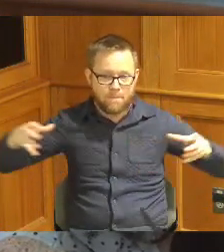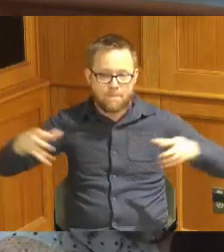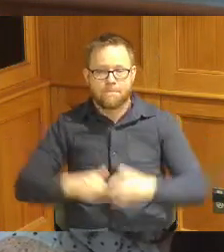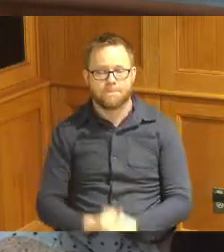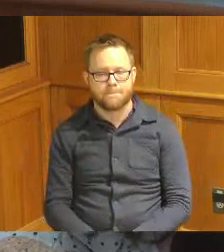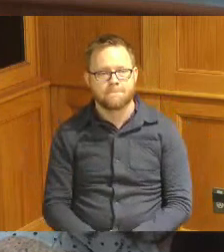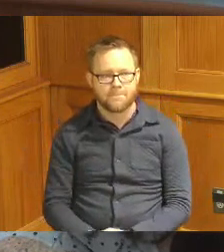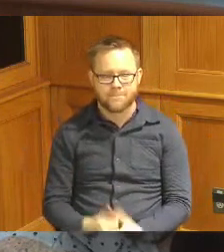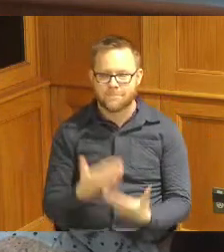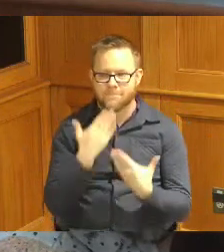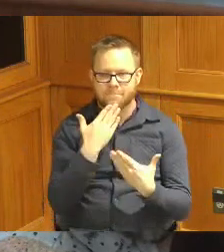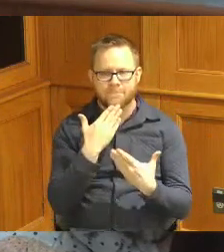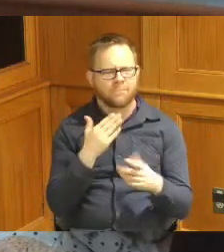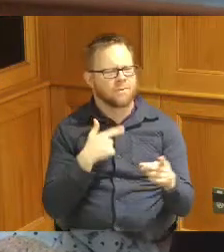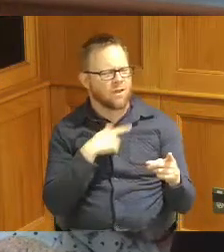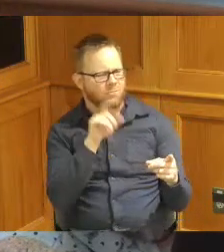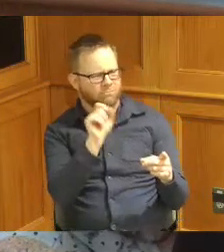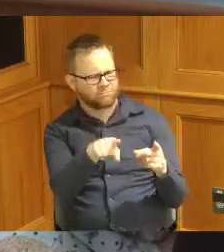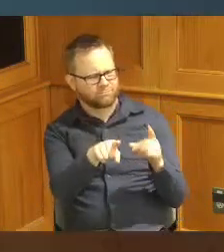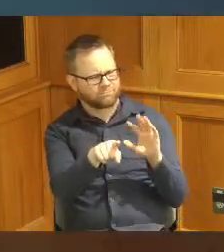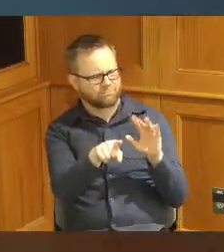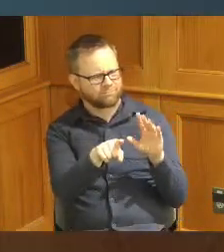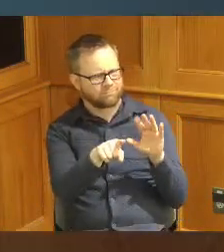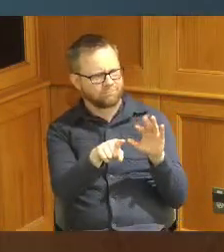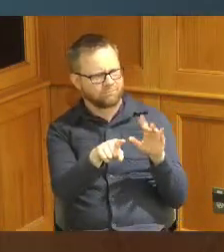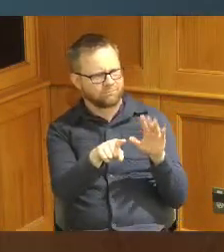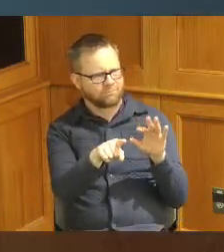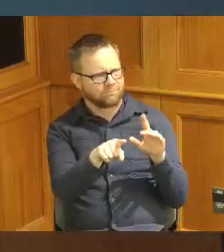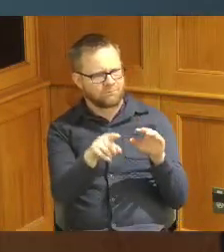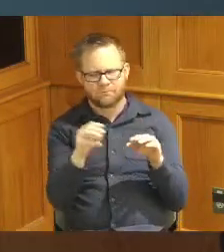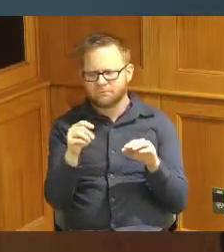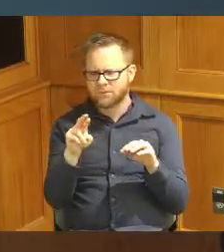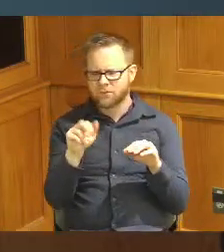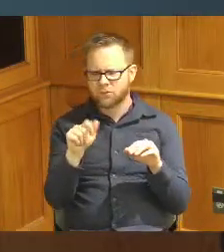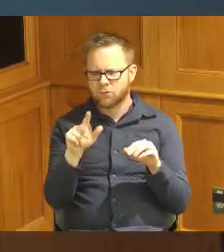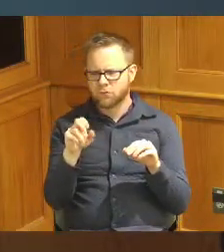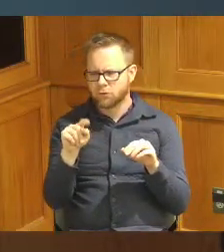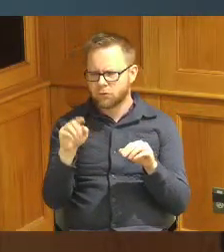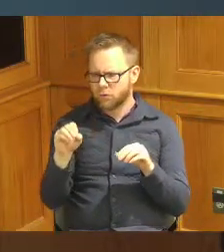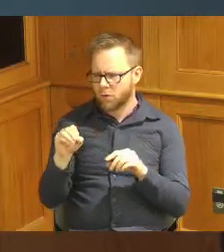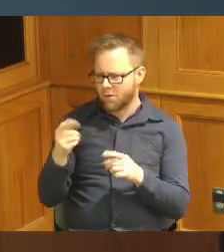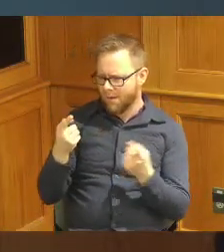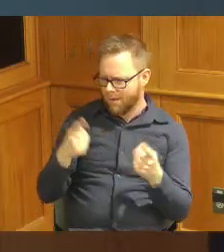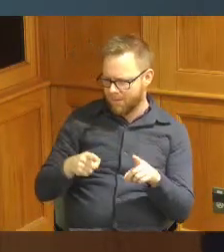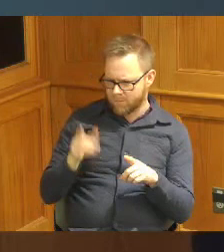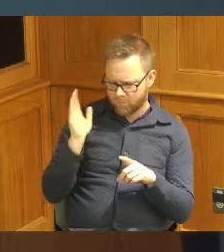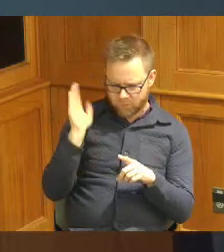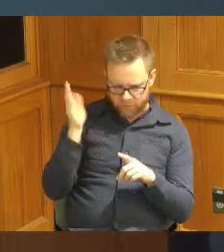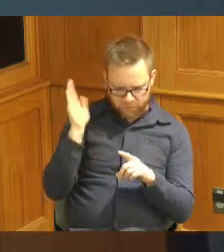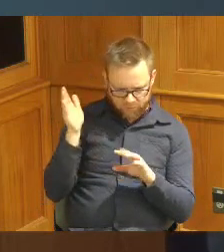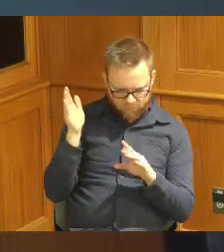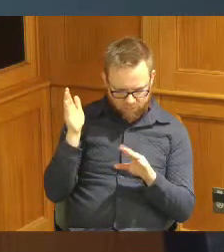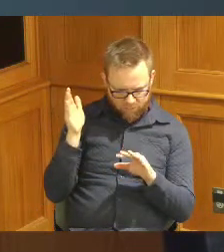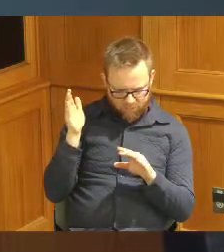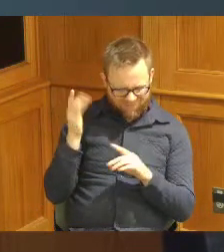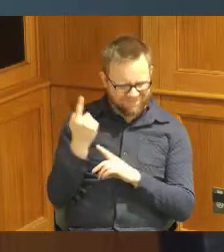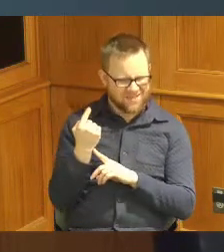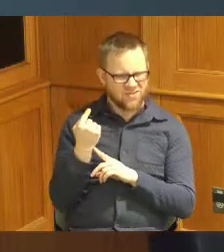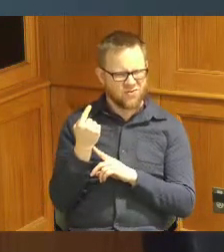thank you I was just asked Mr we had a presentation maybe last year into last